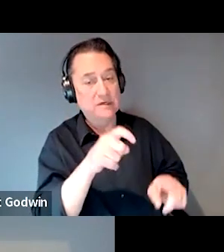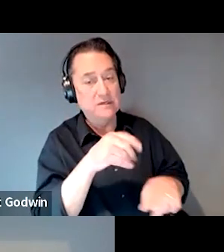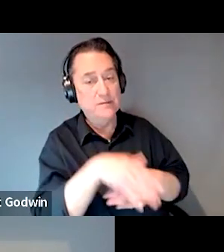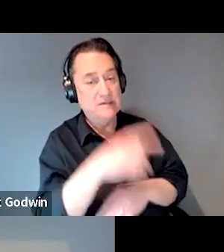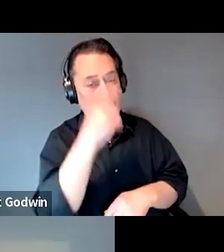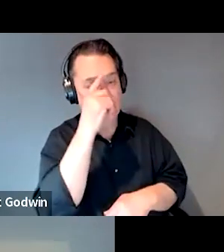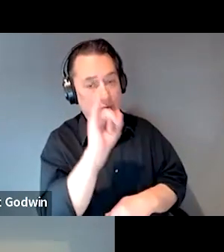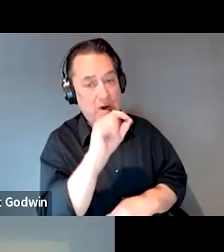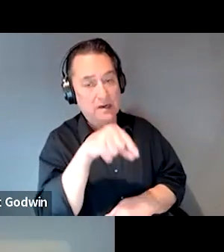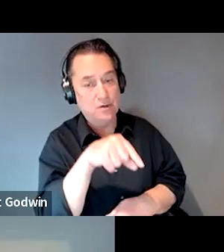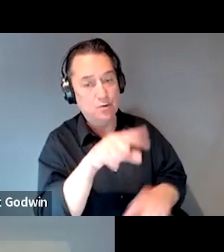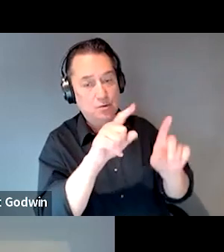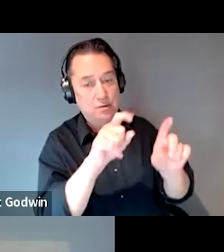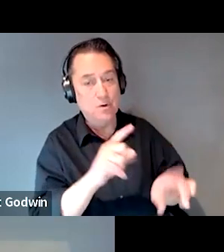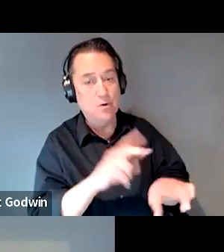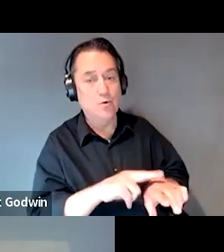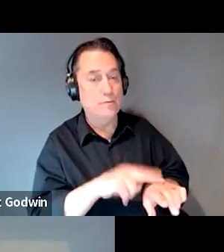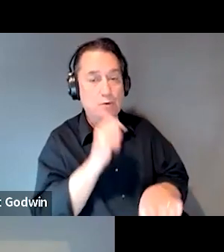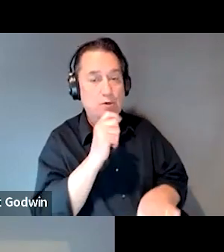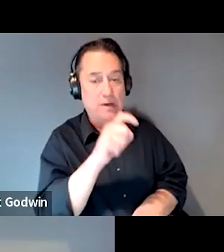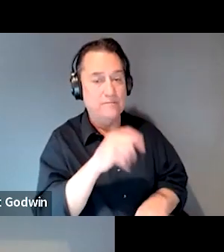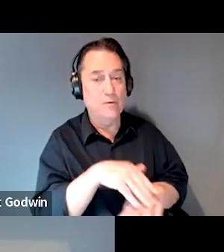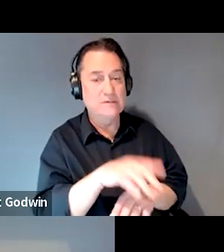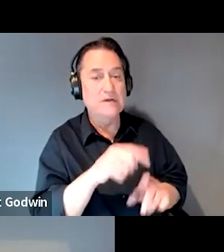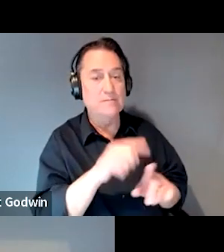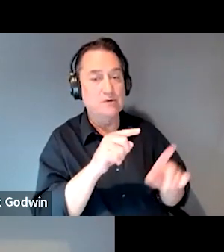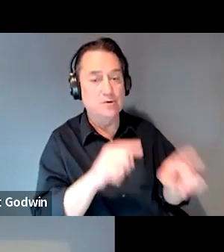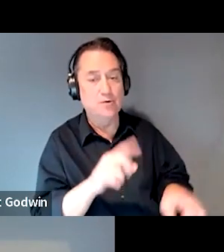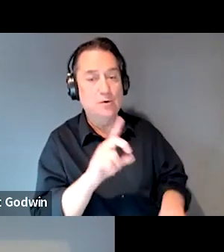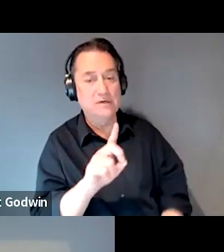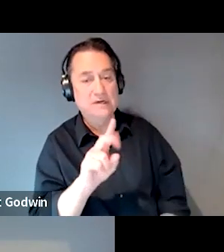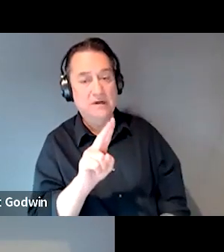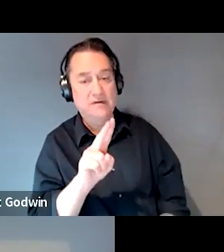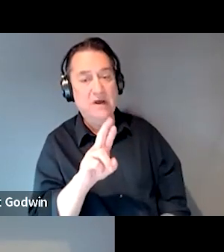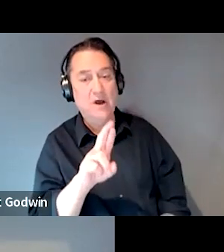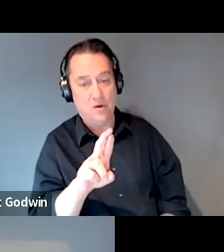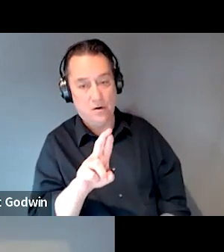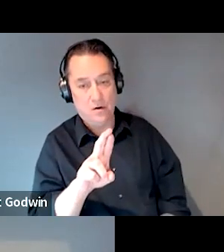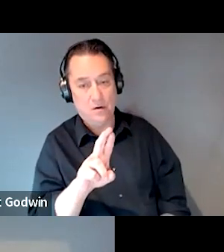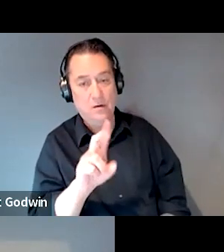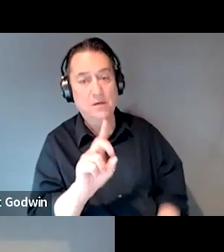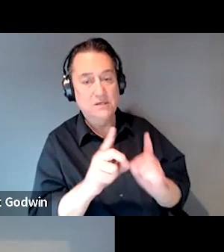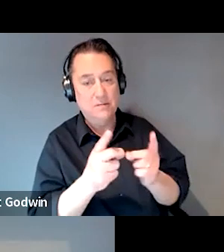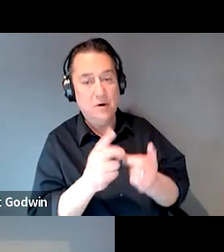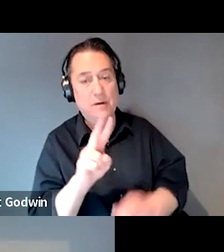We typically don't have to because we will send them to the DVR, the Department of Vocational Rehabilitation, so you can look